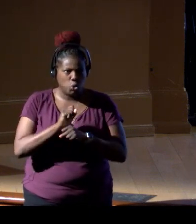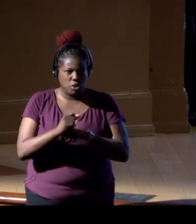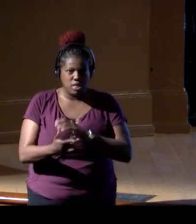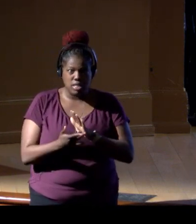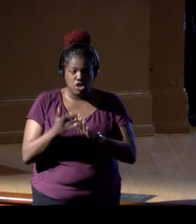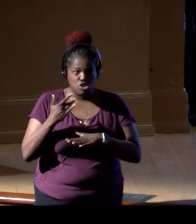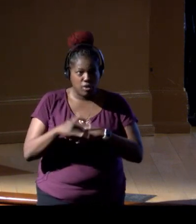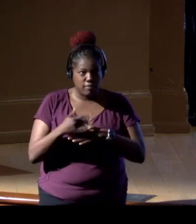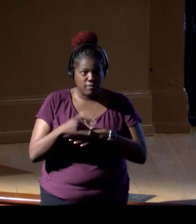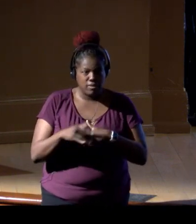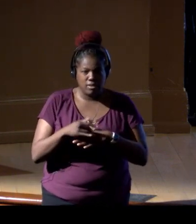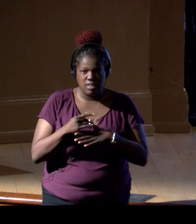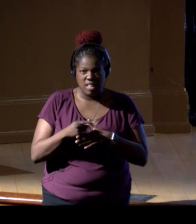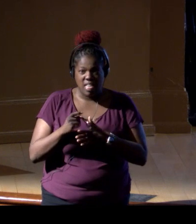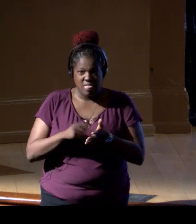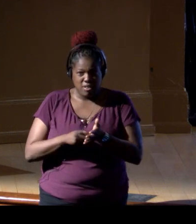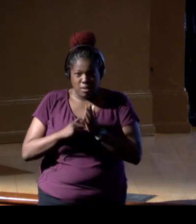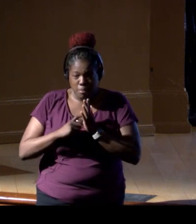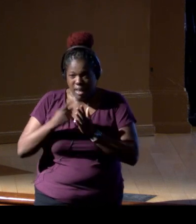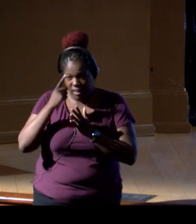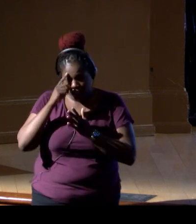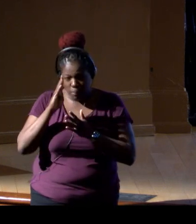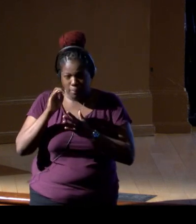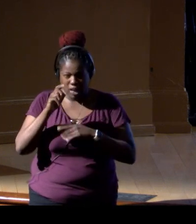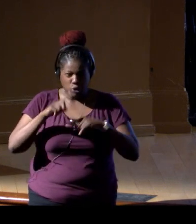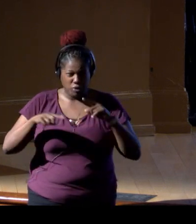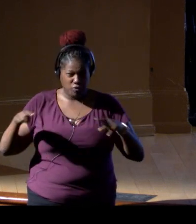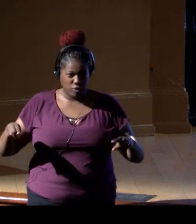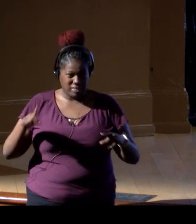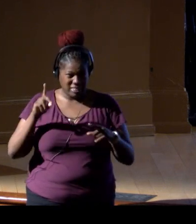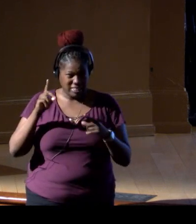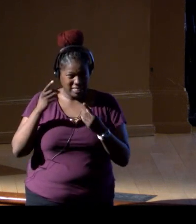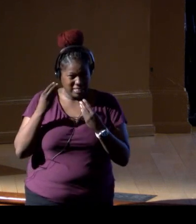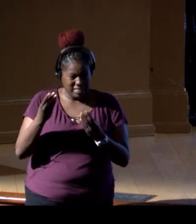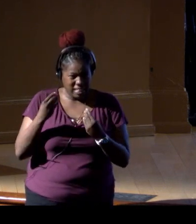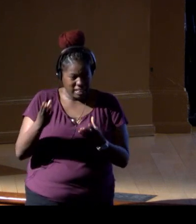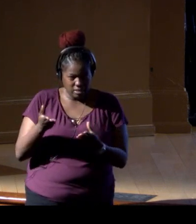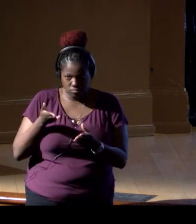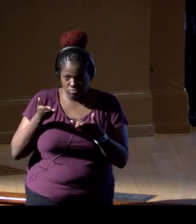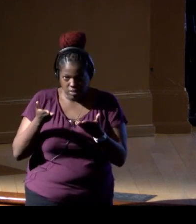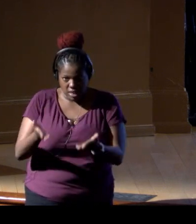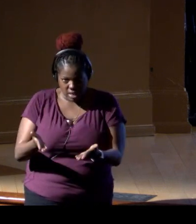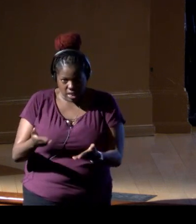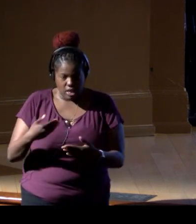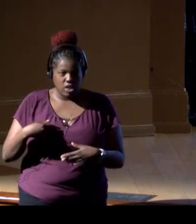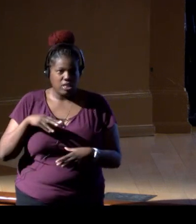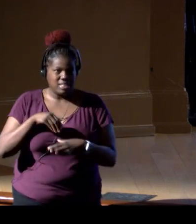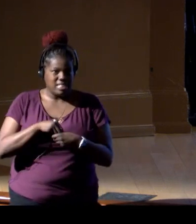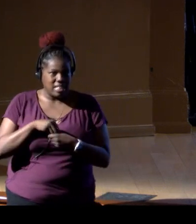The demand for biodiversity data is there, outlined in the Biodiversity Strategy.